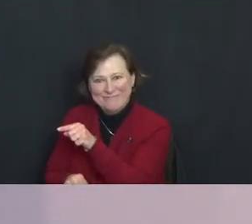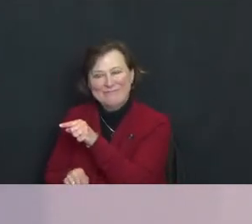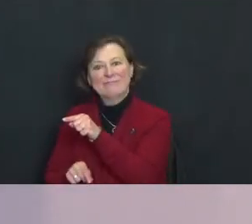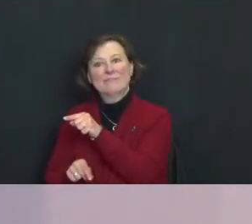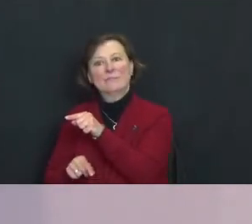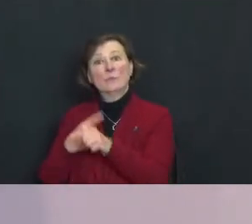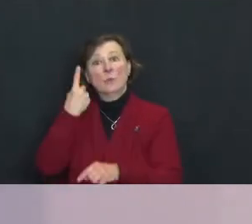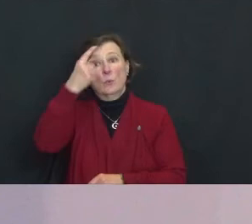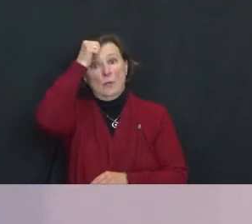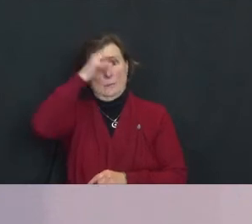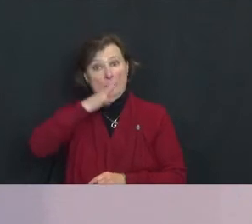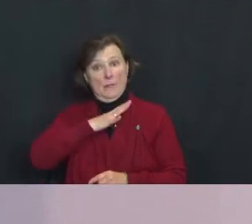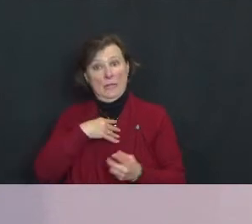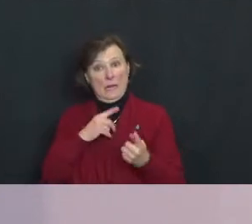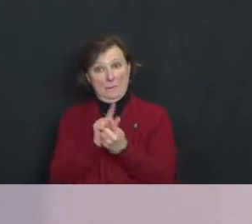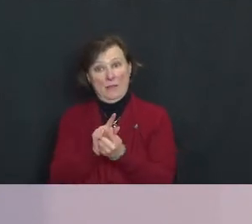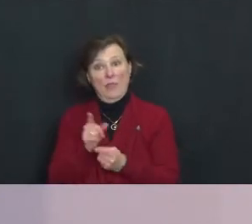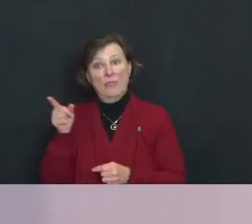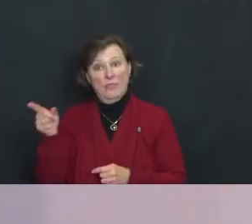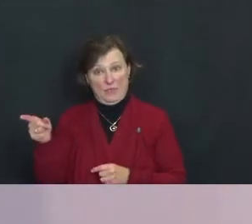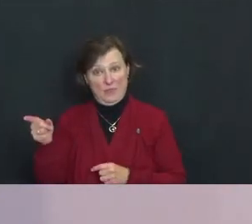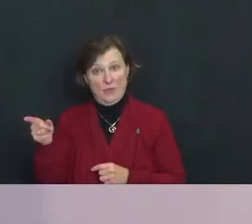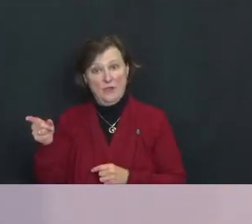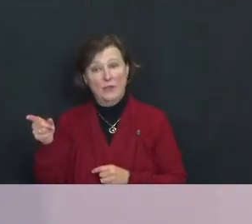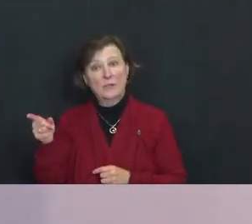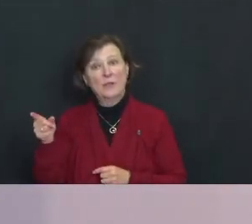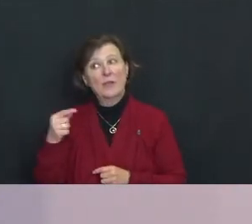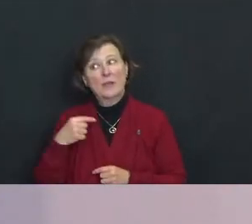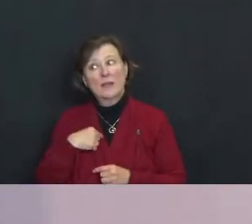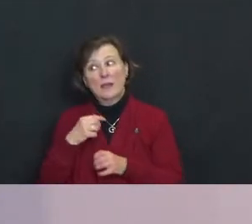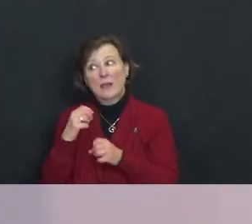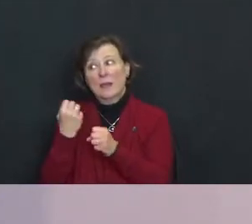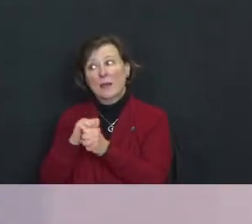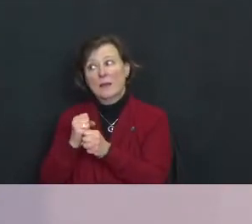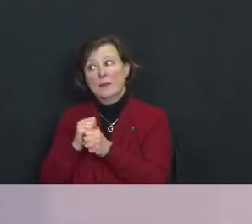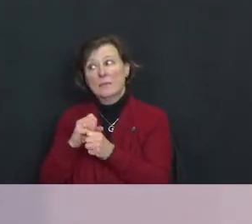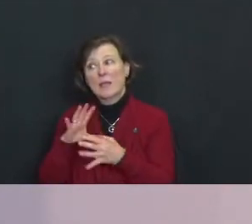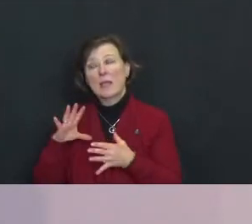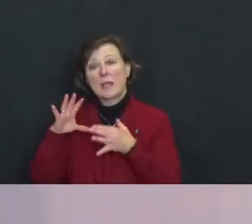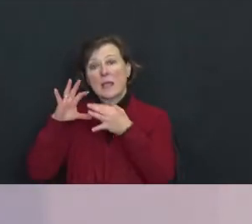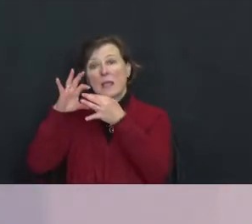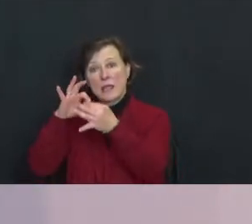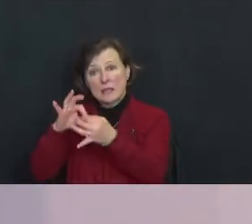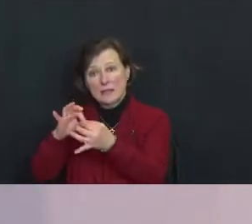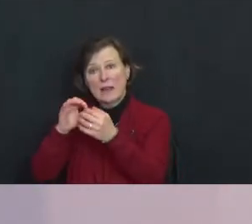One man I met there - I could make connections with some of the others I met on death row but not this guy.